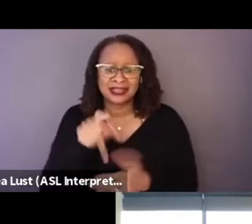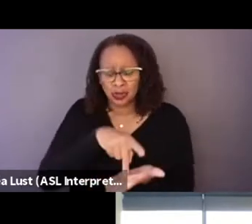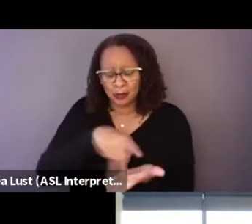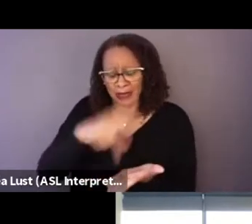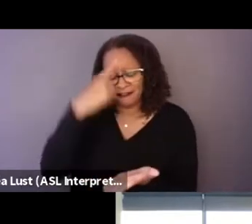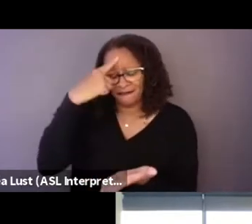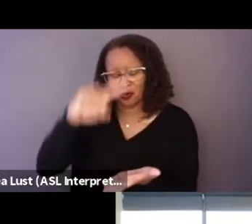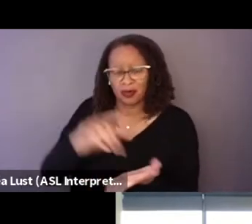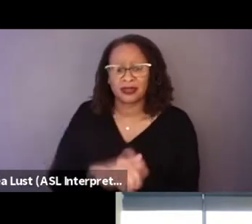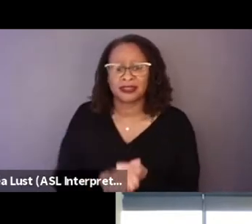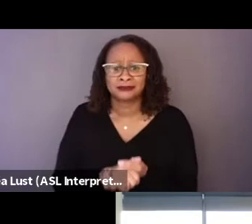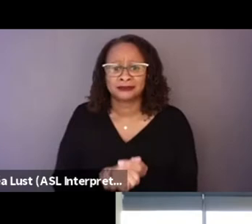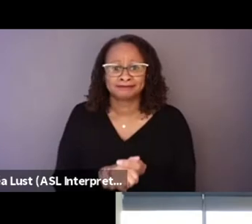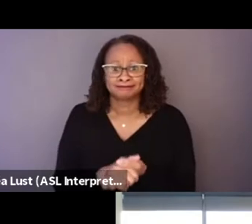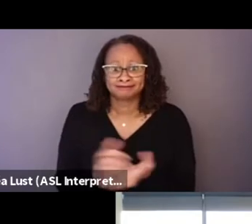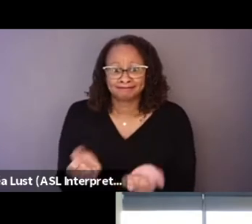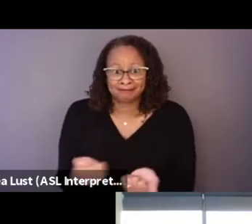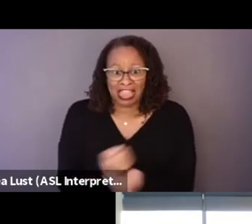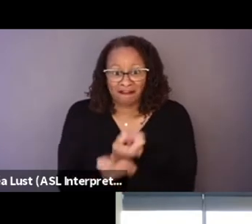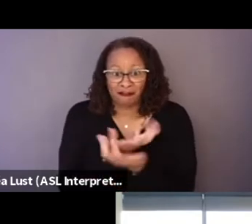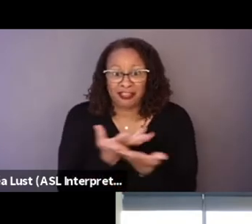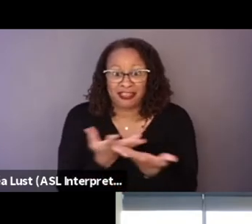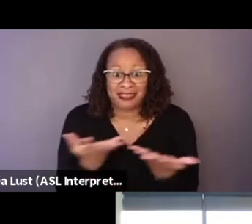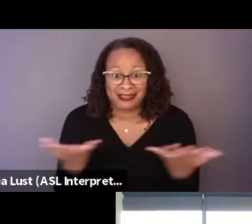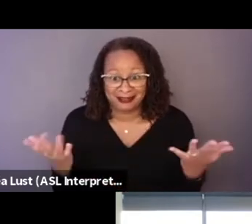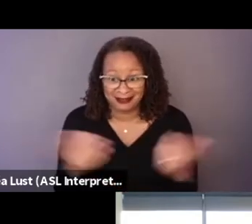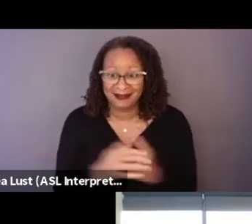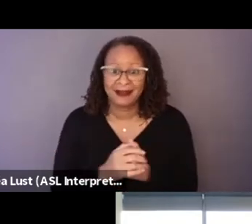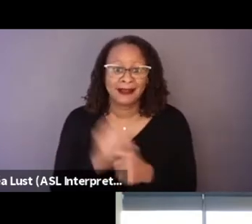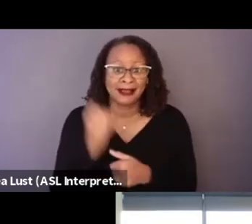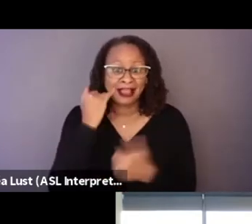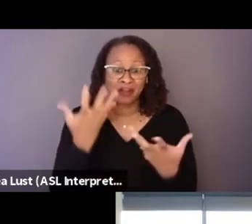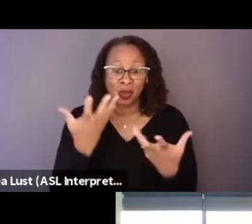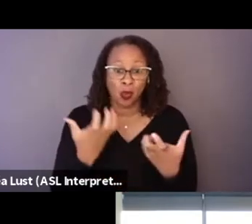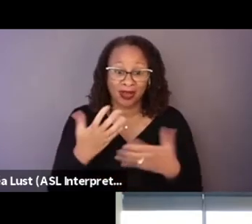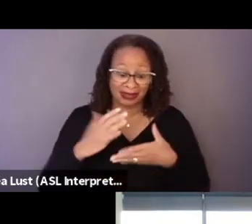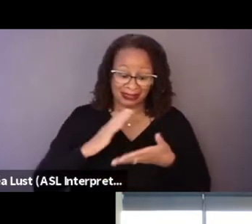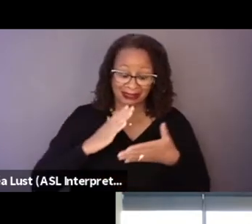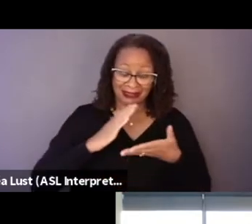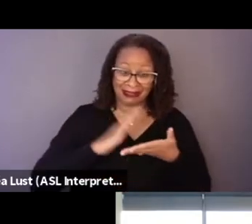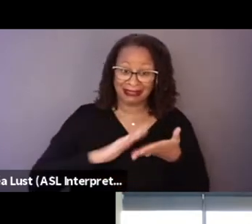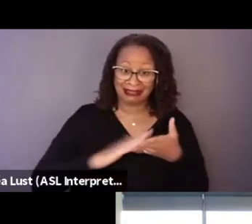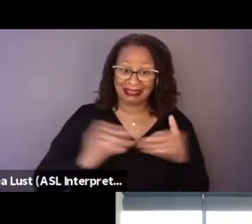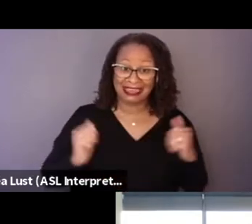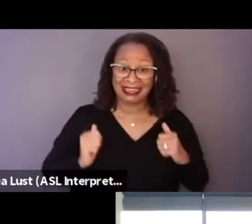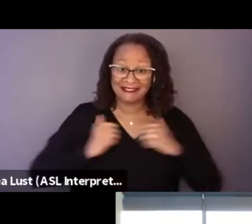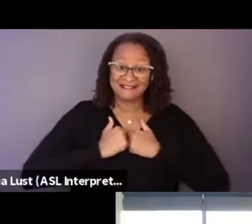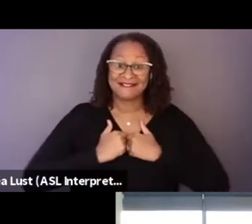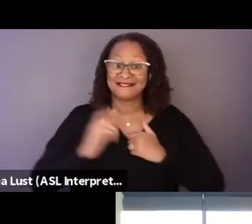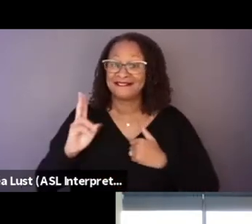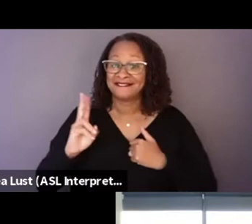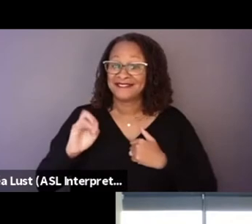They have to pay for every little thing, you know. If they want a clean vest, and they talk about that all throughout the movie, right?